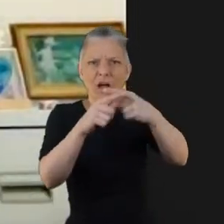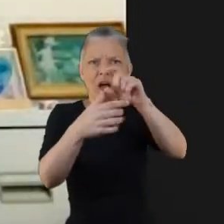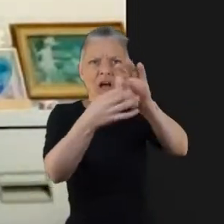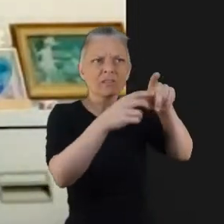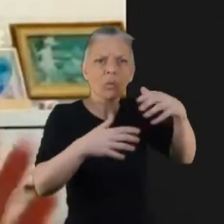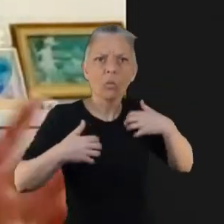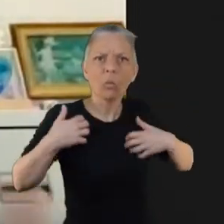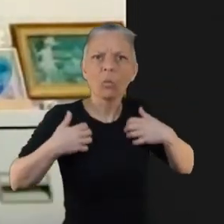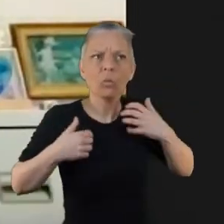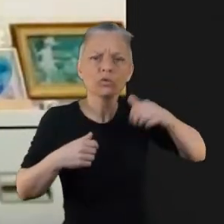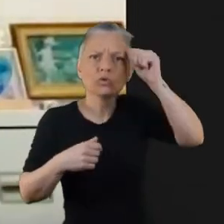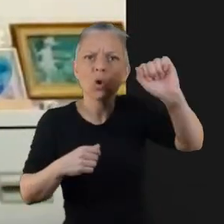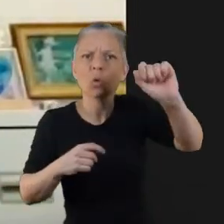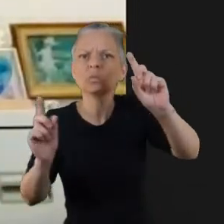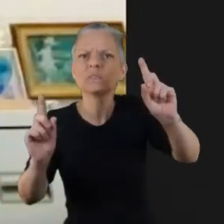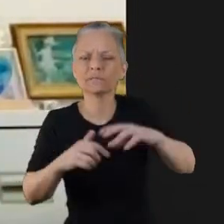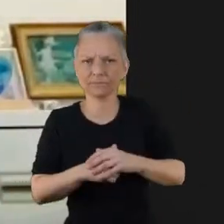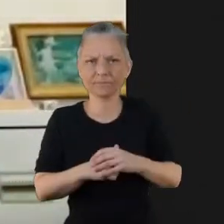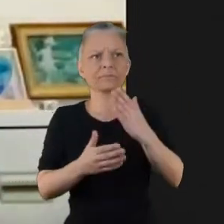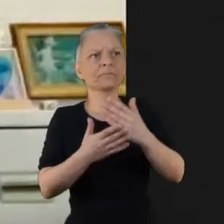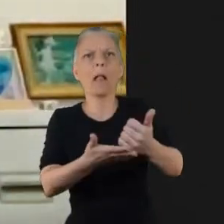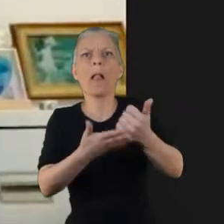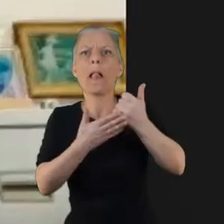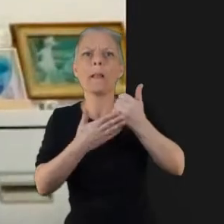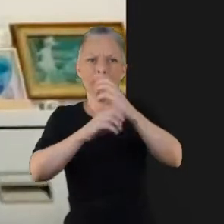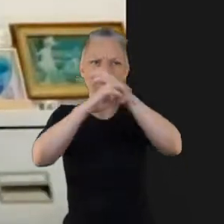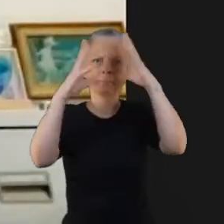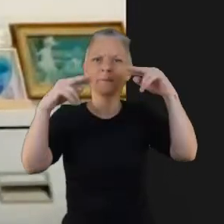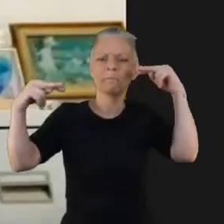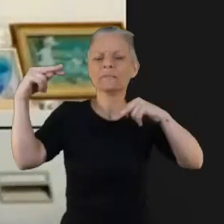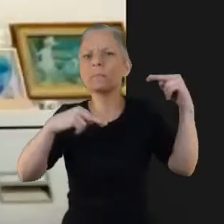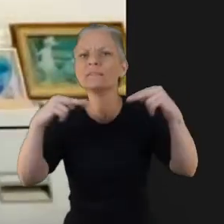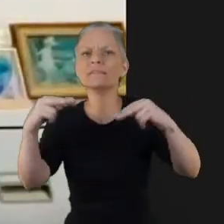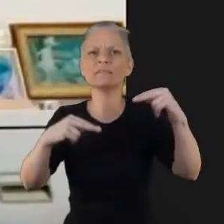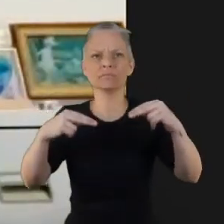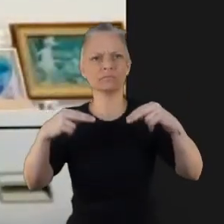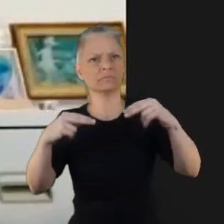There's this nice, maybe coming in a very neutral way maybe if people have had polarised